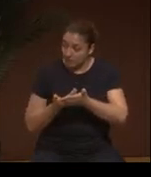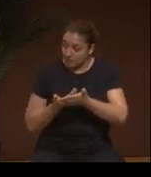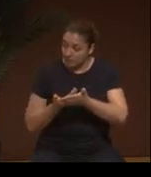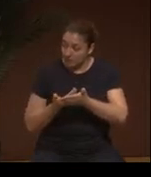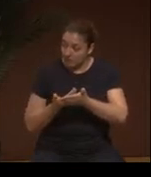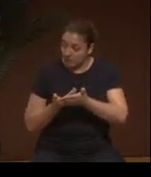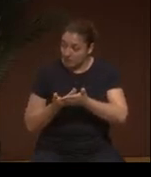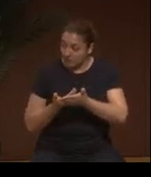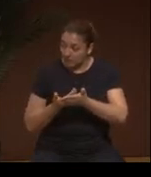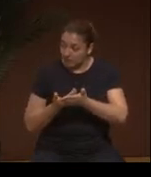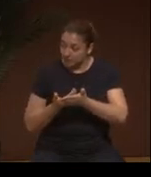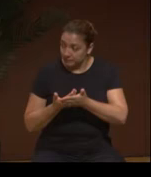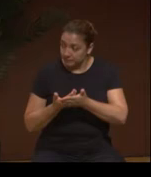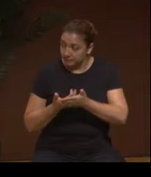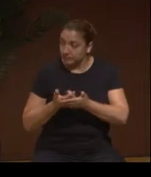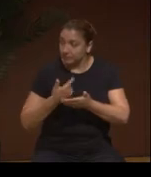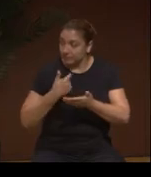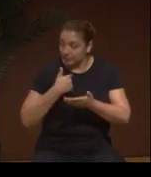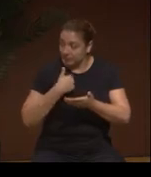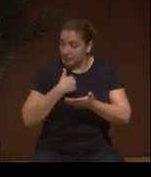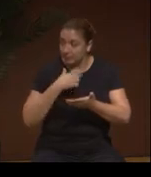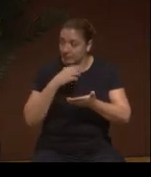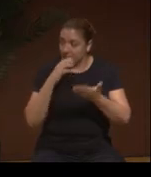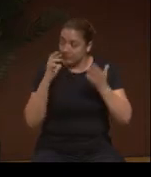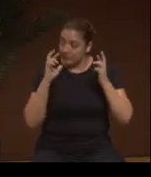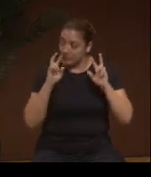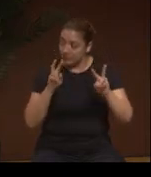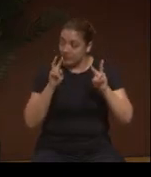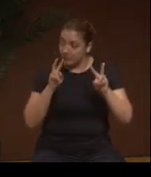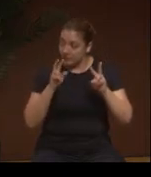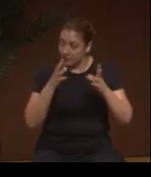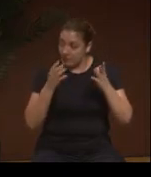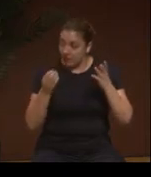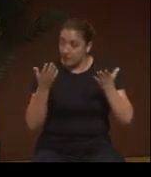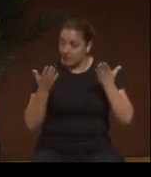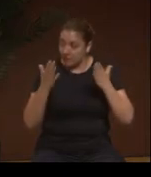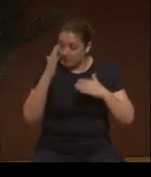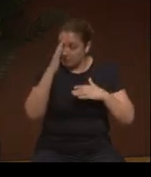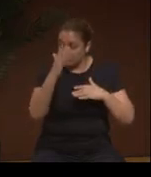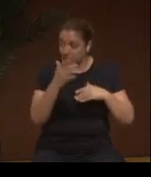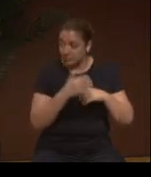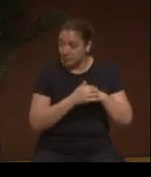Those 20 years they gave me yesterday when I was arriving,